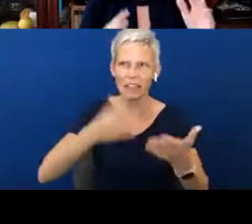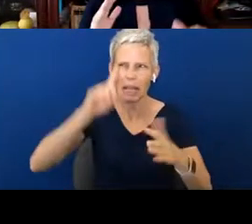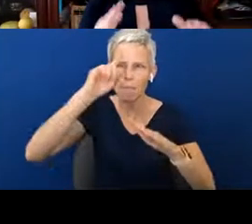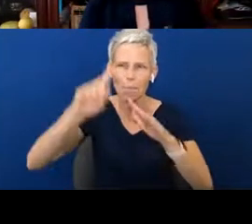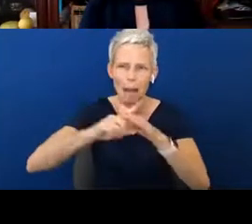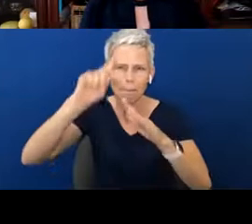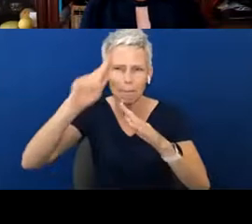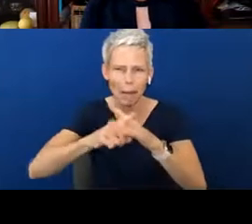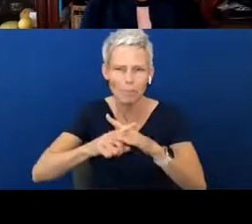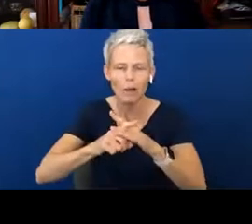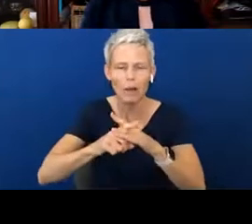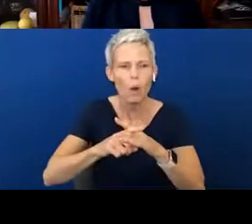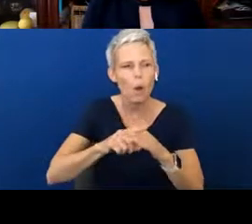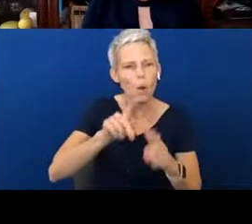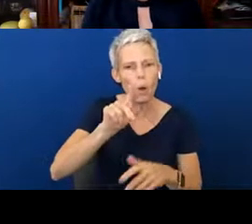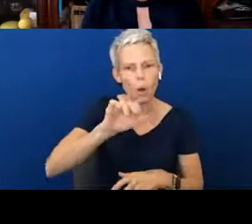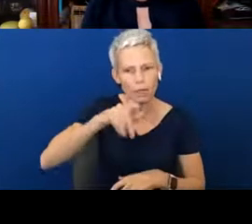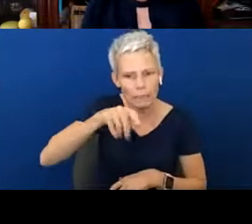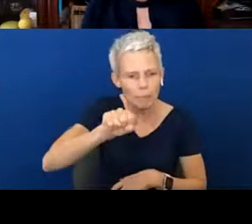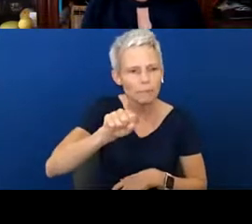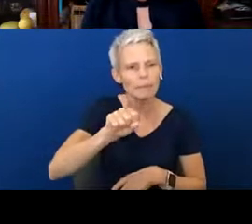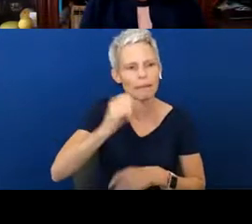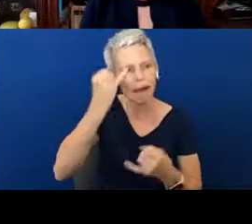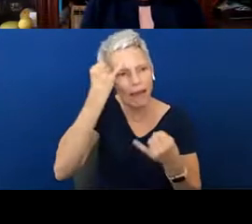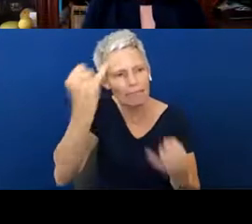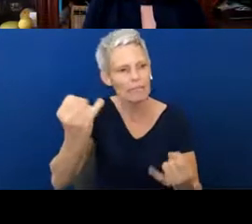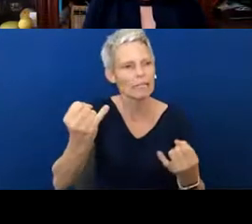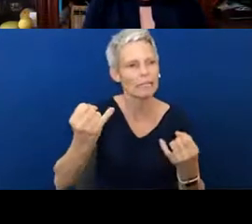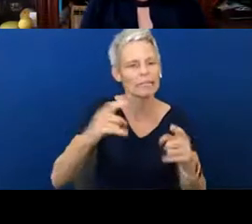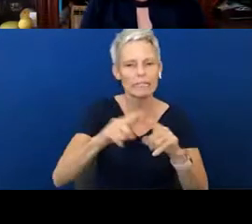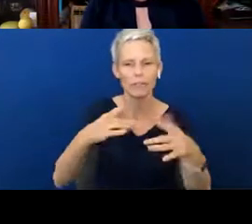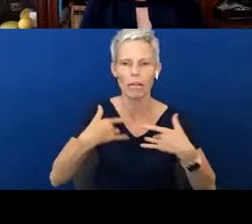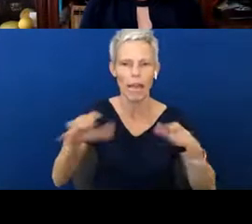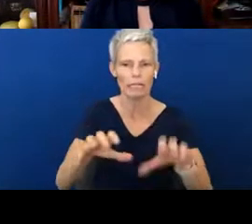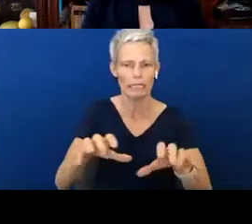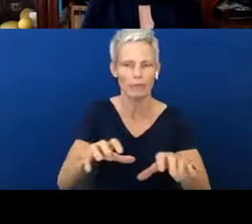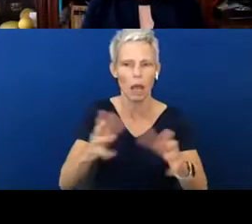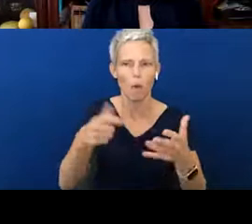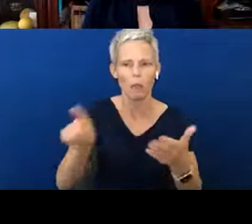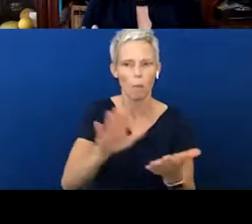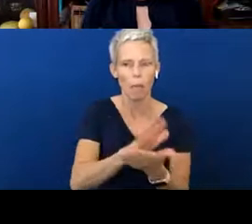some of these tips or ideas or activities, write down and think about, what are we,